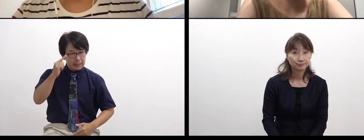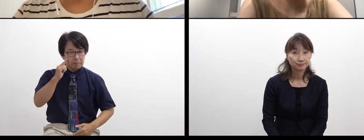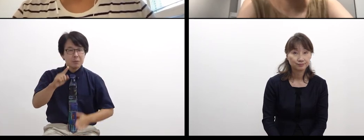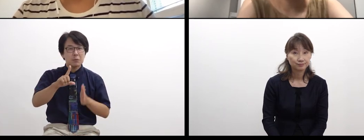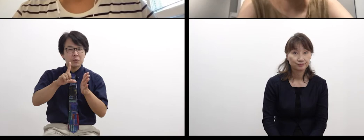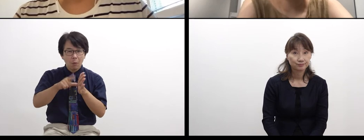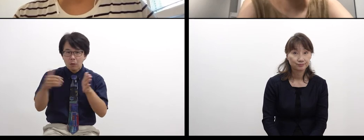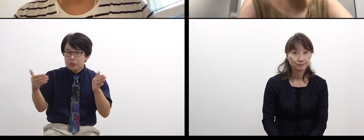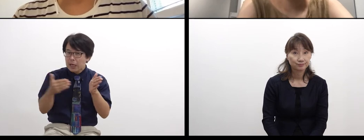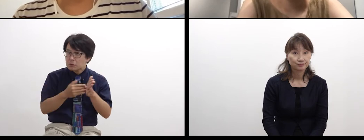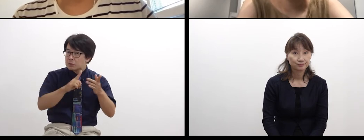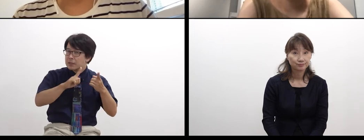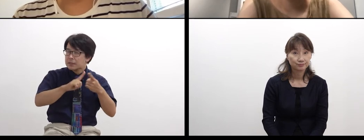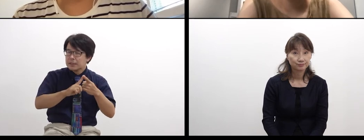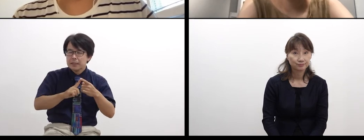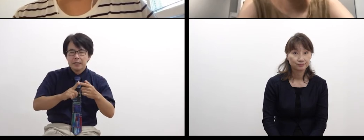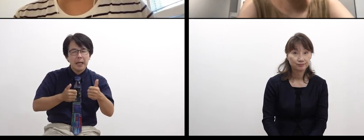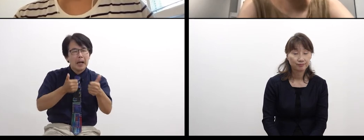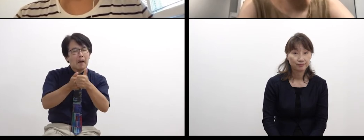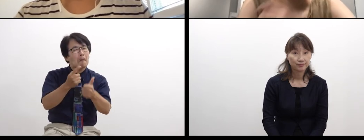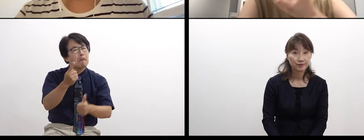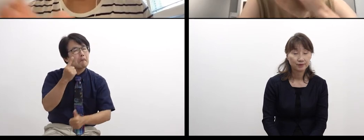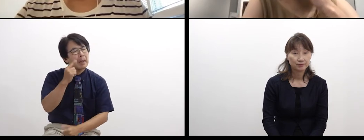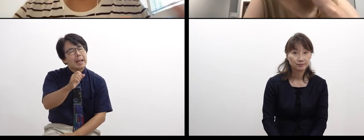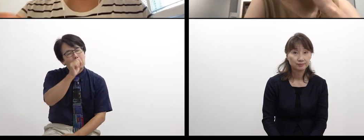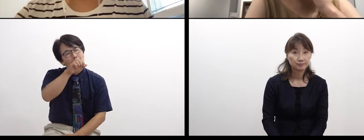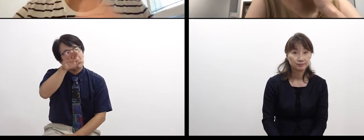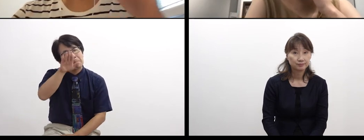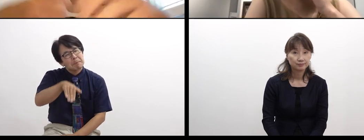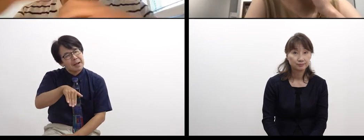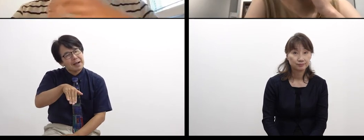rather than it was a bad thing?